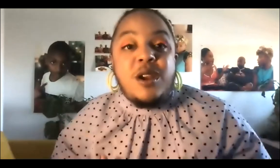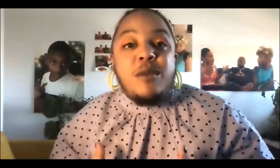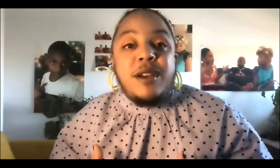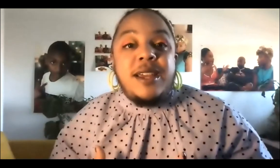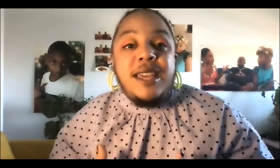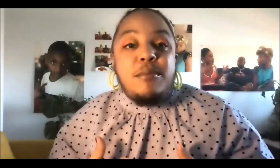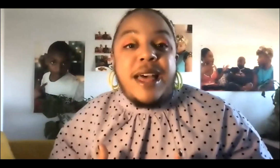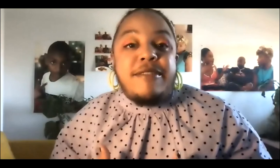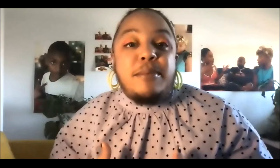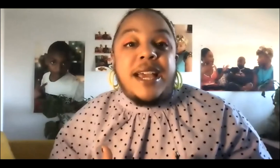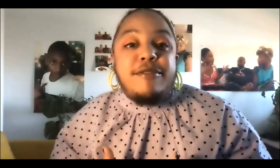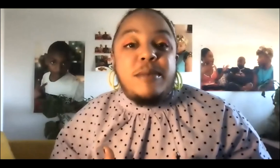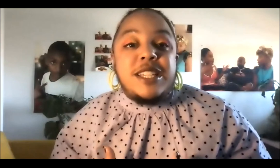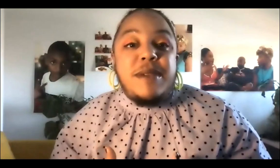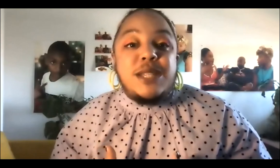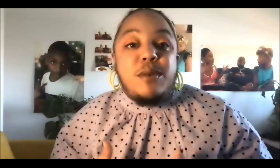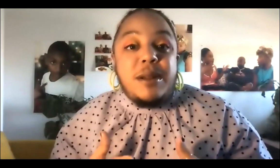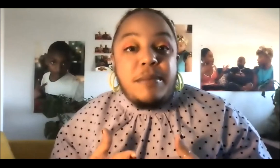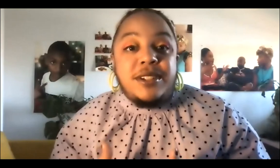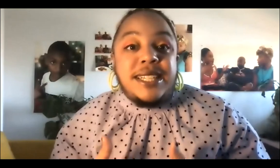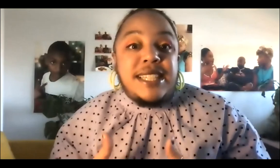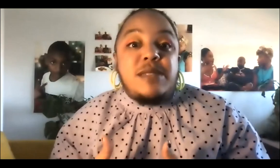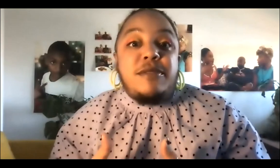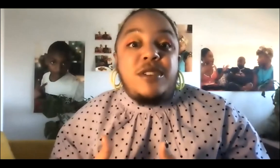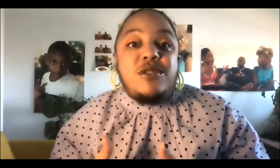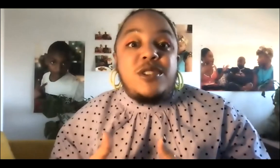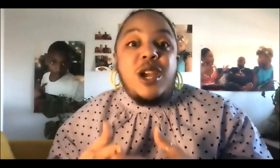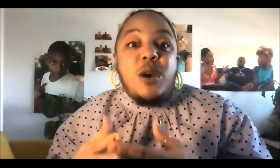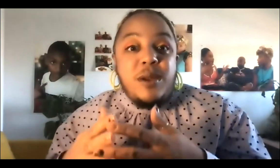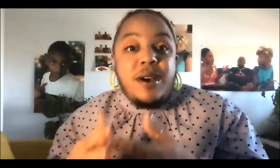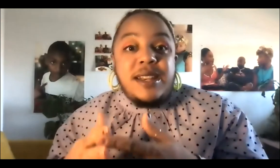our work in Black affirming space, we want to build accessible futures, we wanna